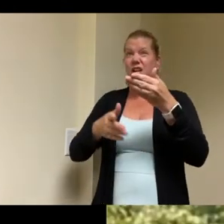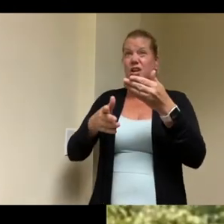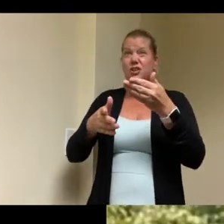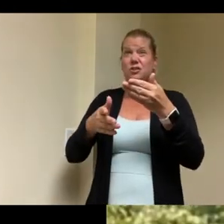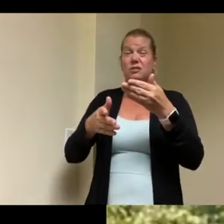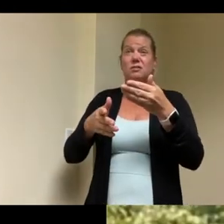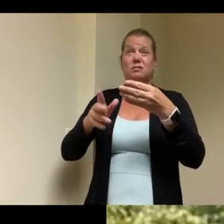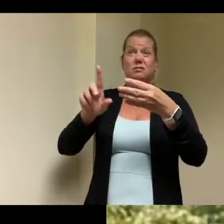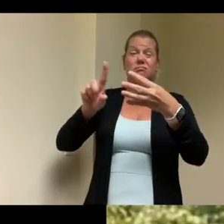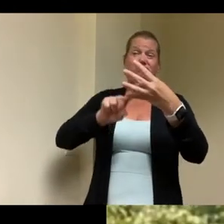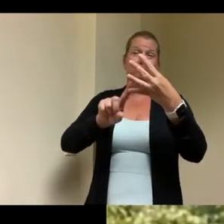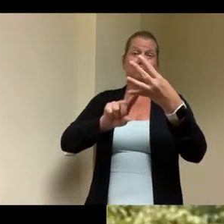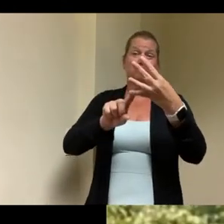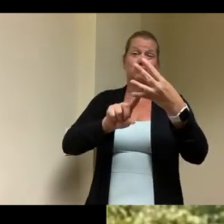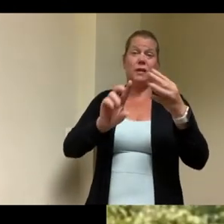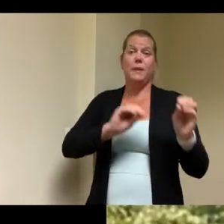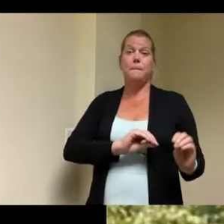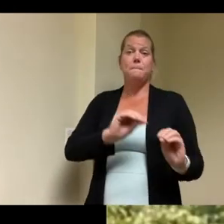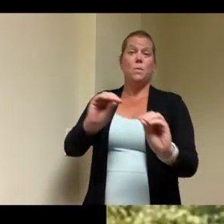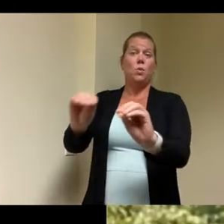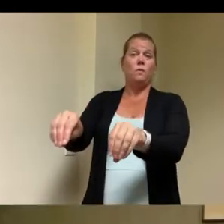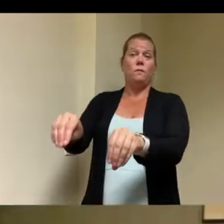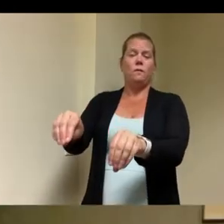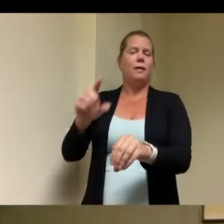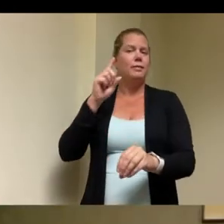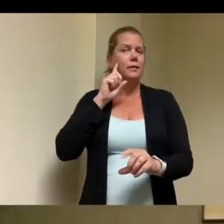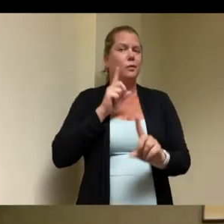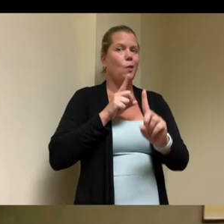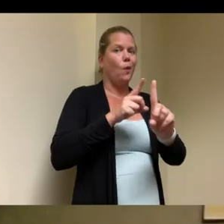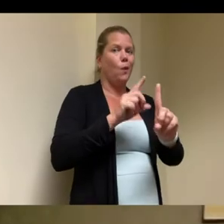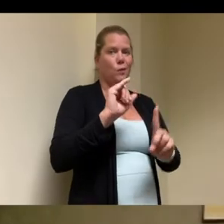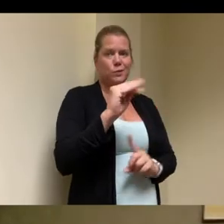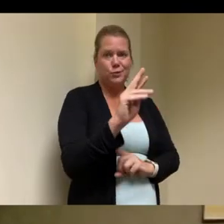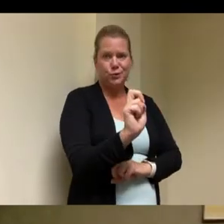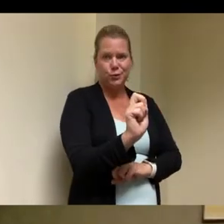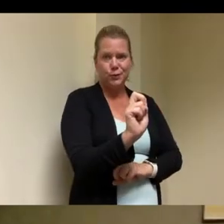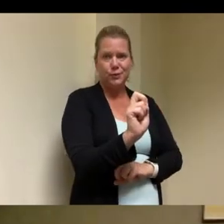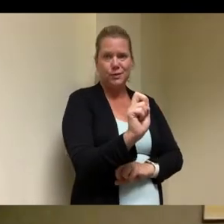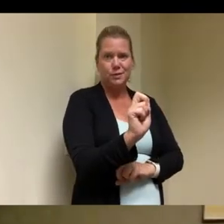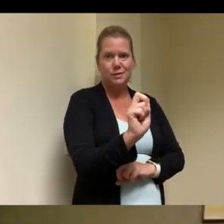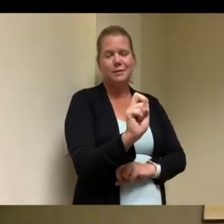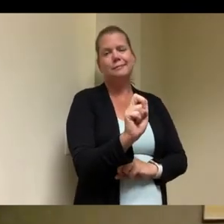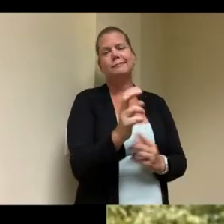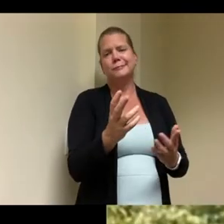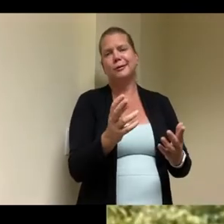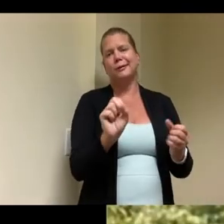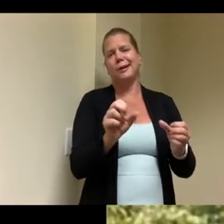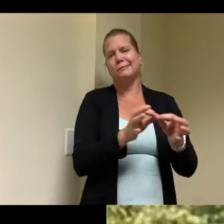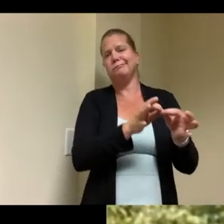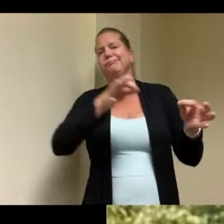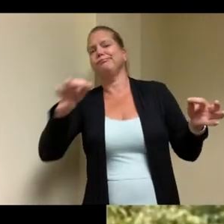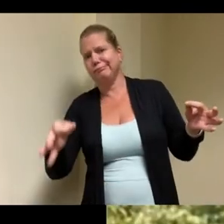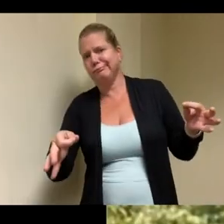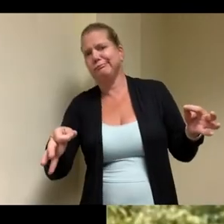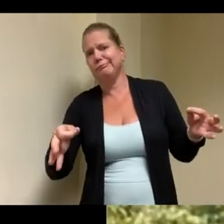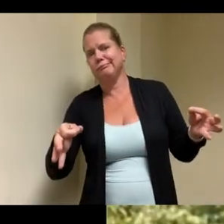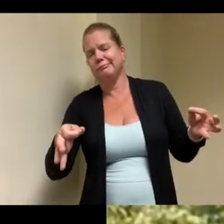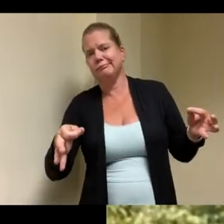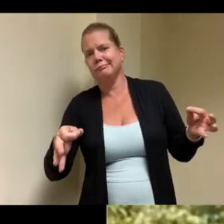think we were we were shooting for june uh so we did lose some time but we we can't fully blame that on uh the the health